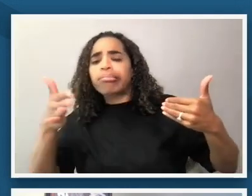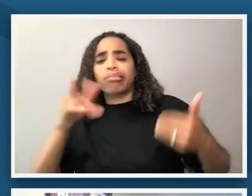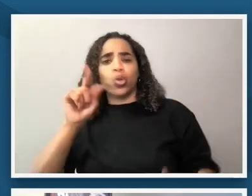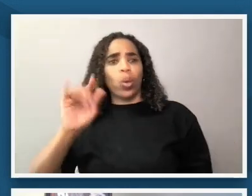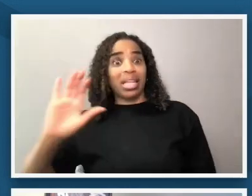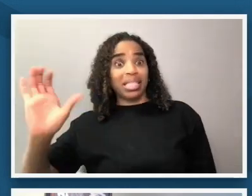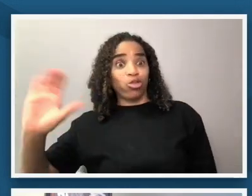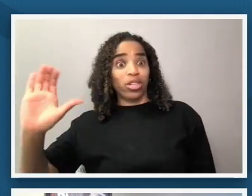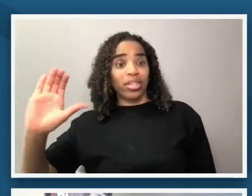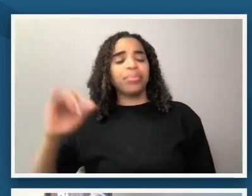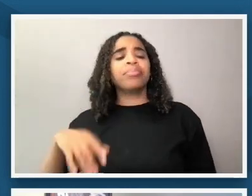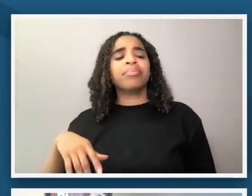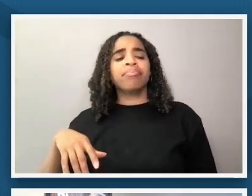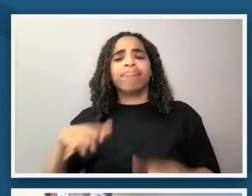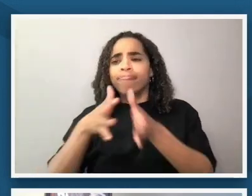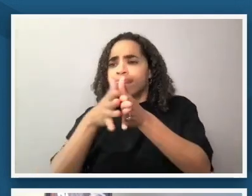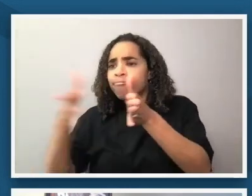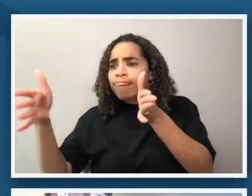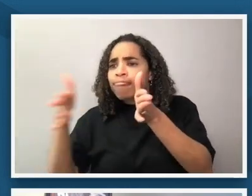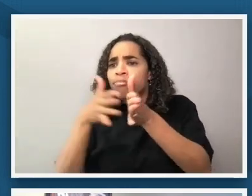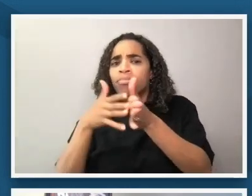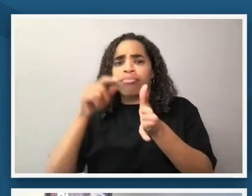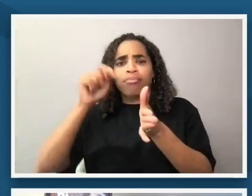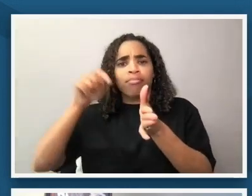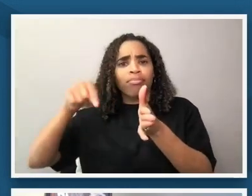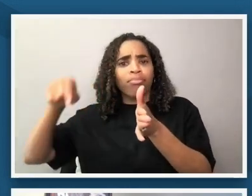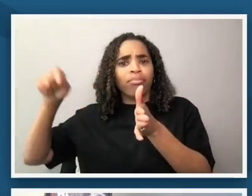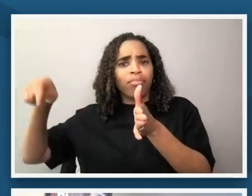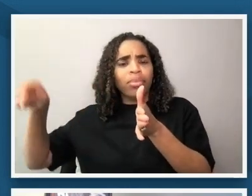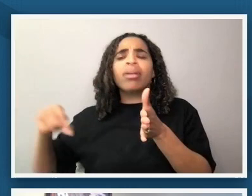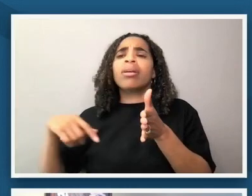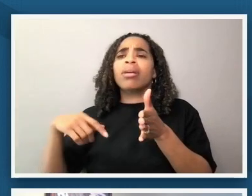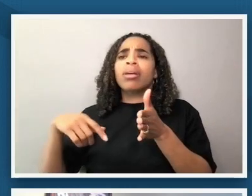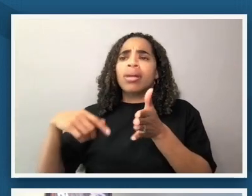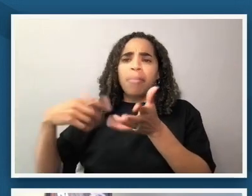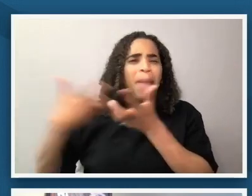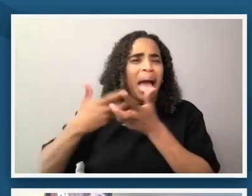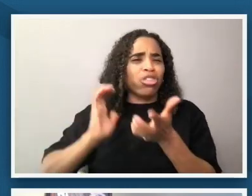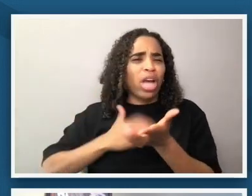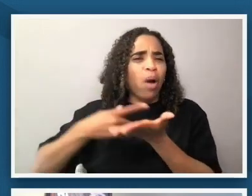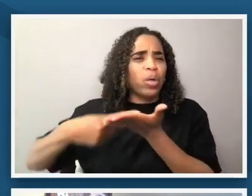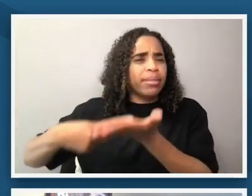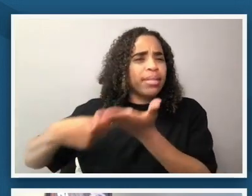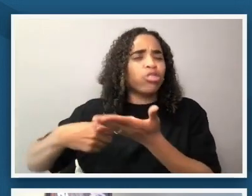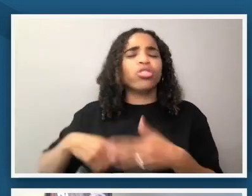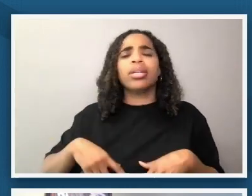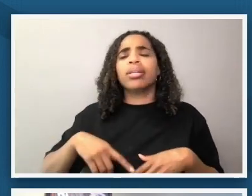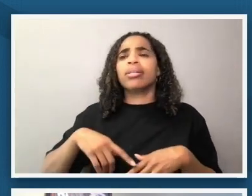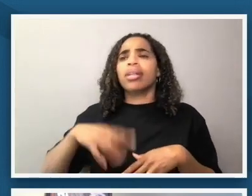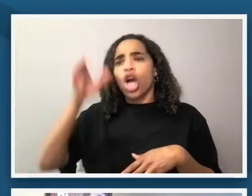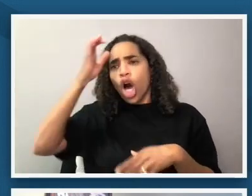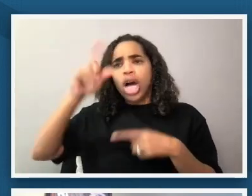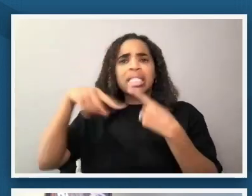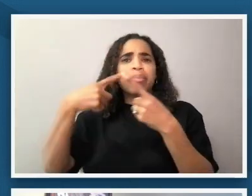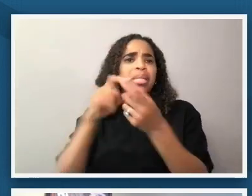and continue to follow some of the threads that we've been discussing including the concepts of freedom full